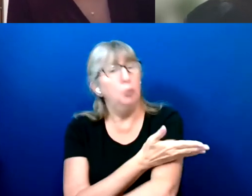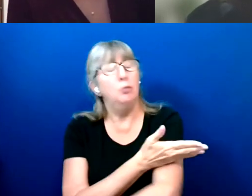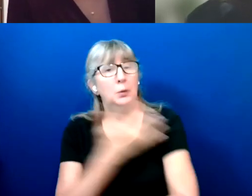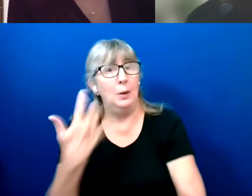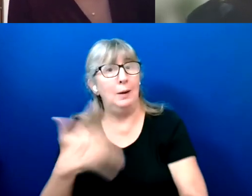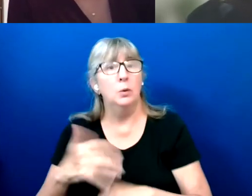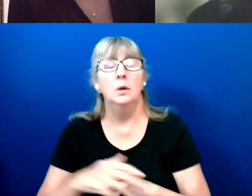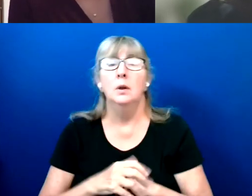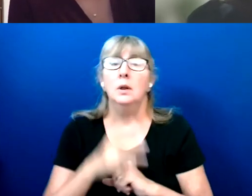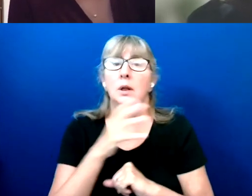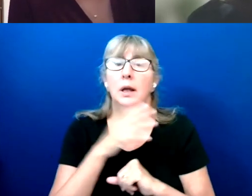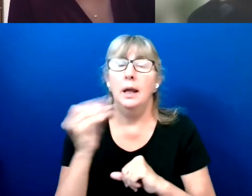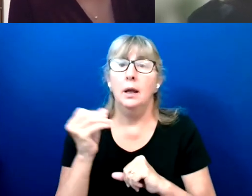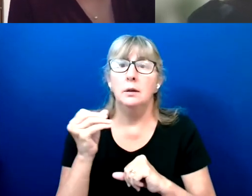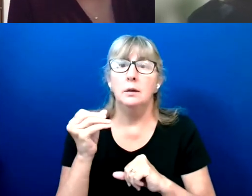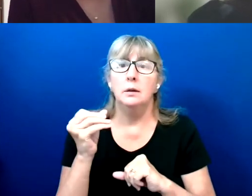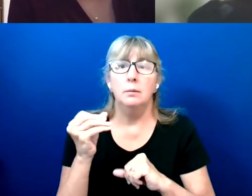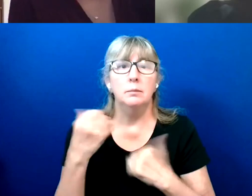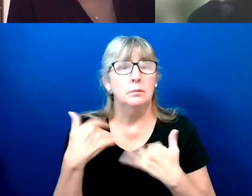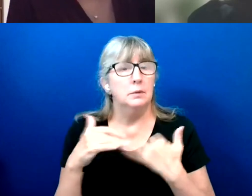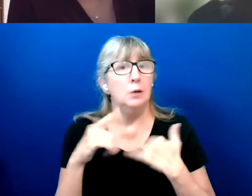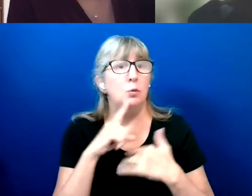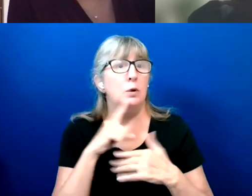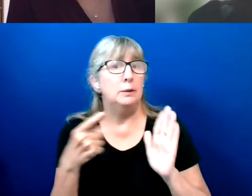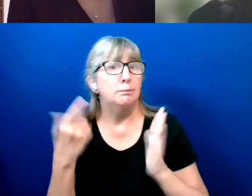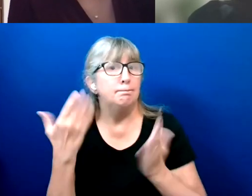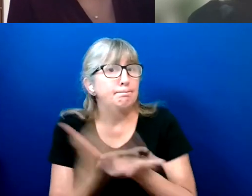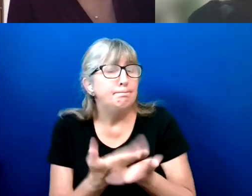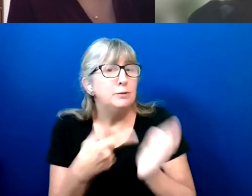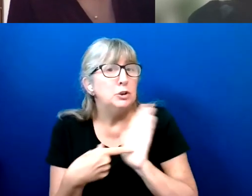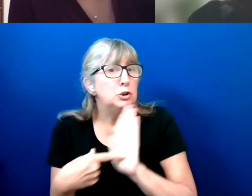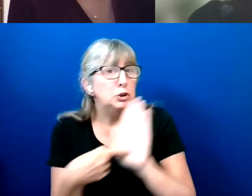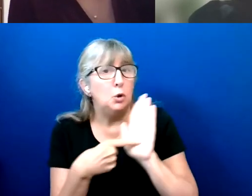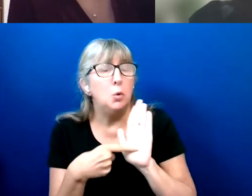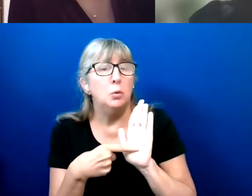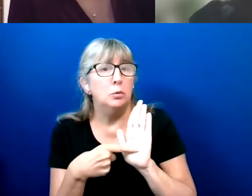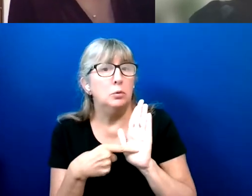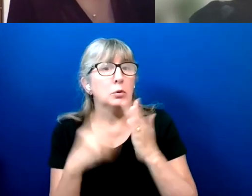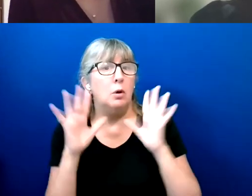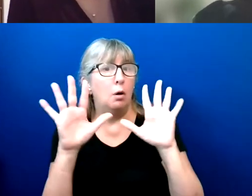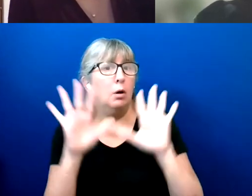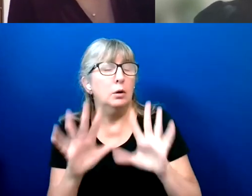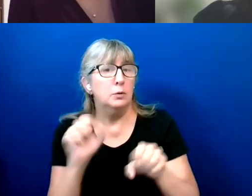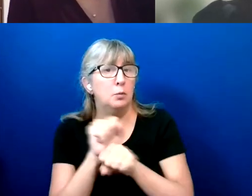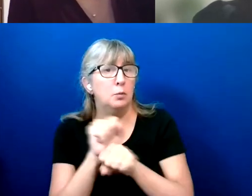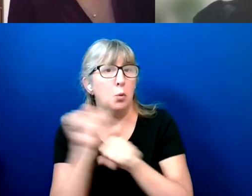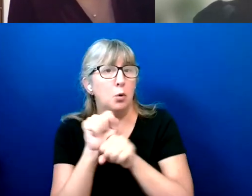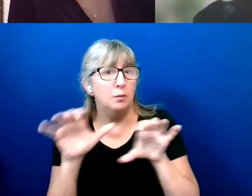And that's really a testament to the work being done on accessibility.